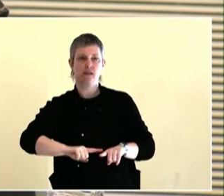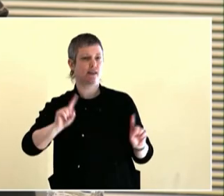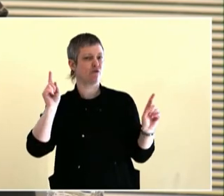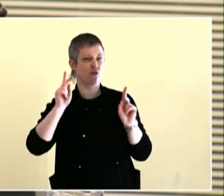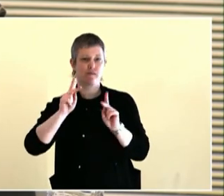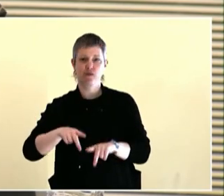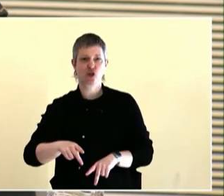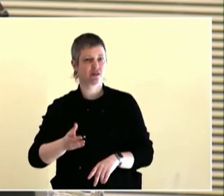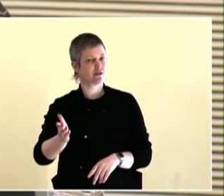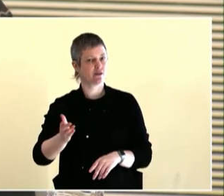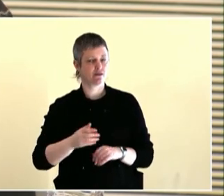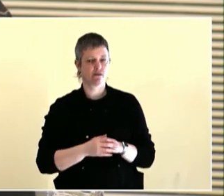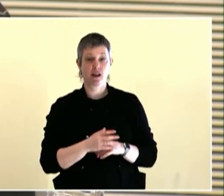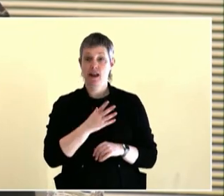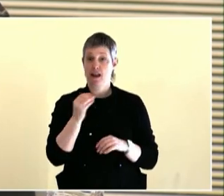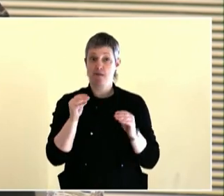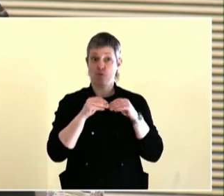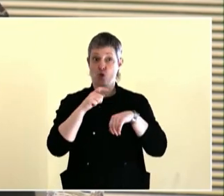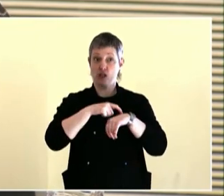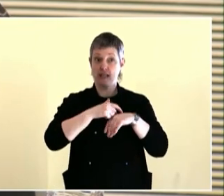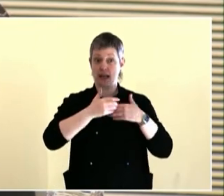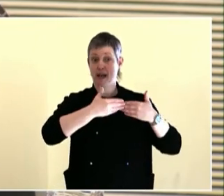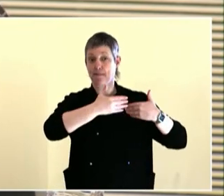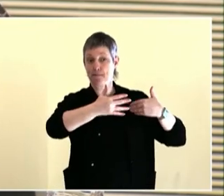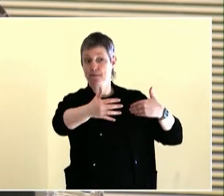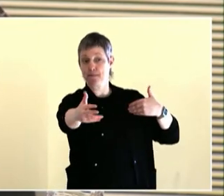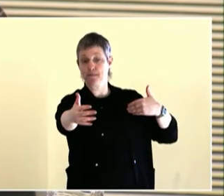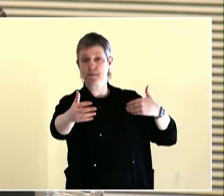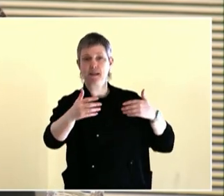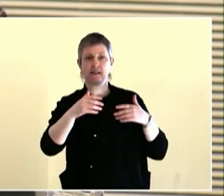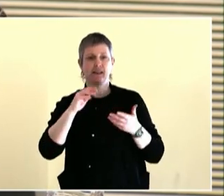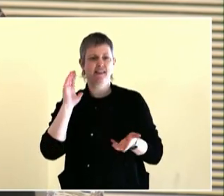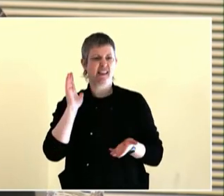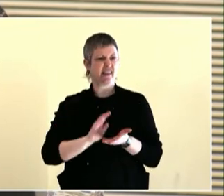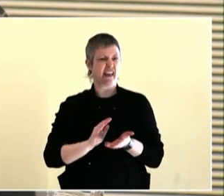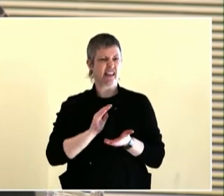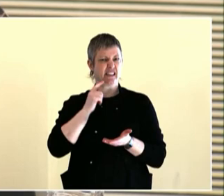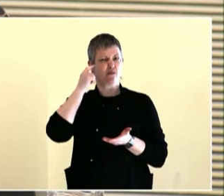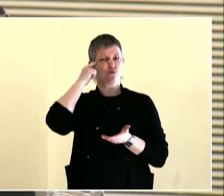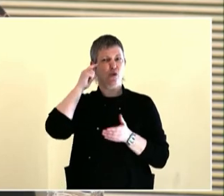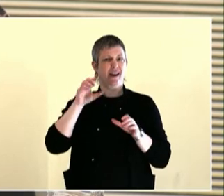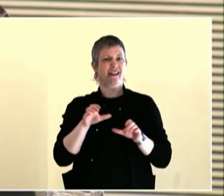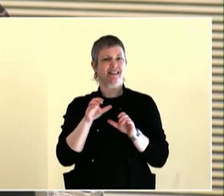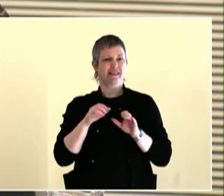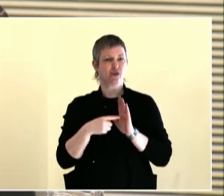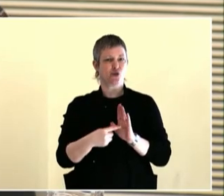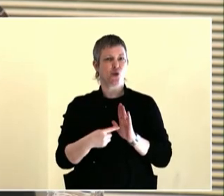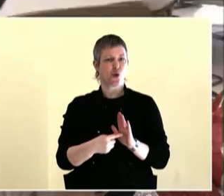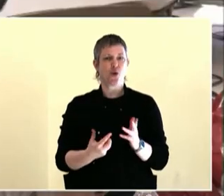Technology. The way you came together. What you were driving.